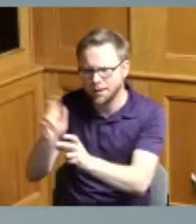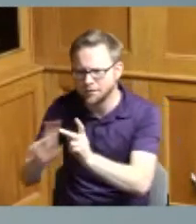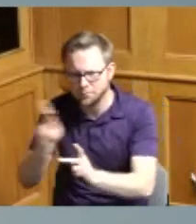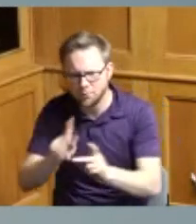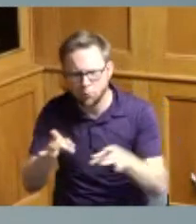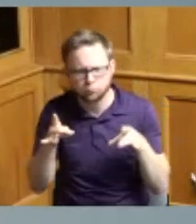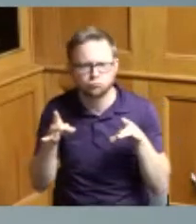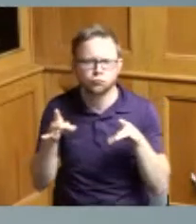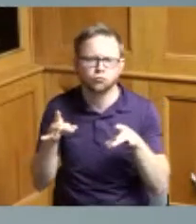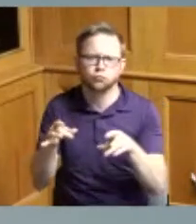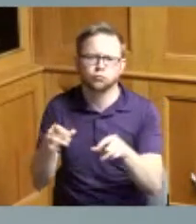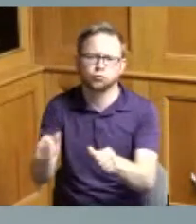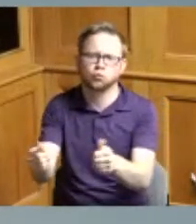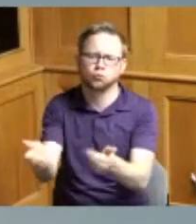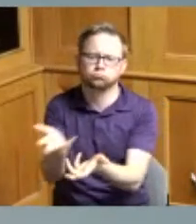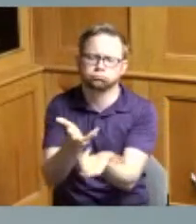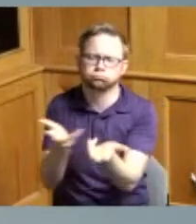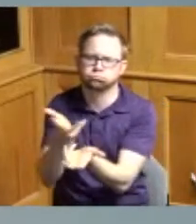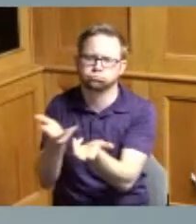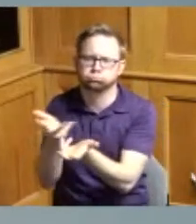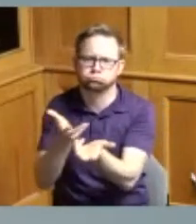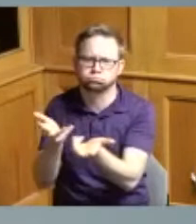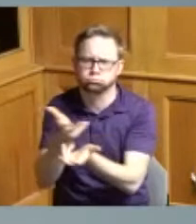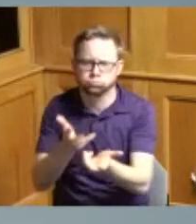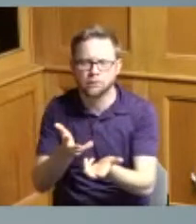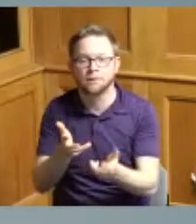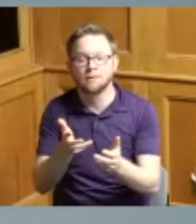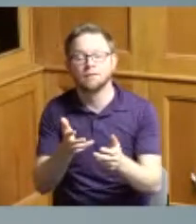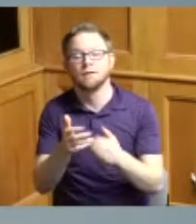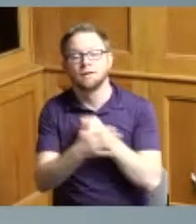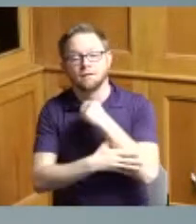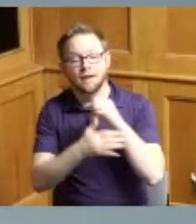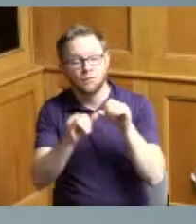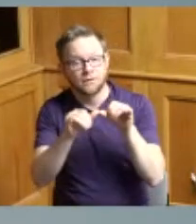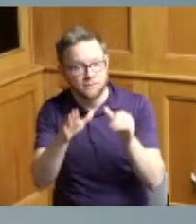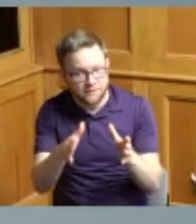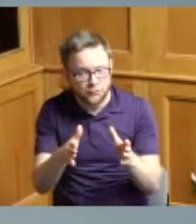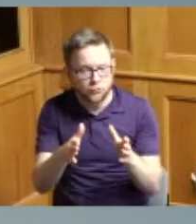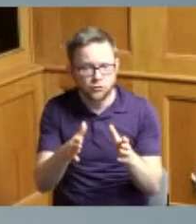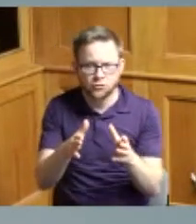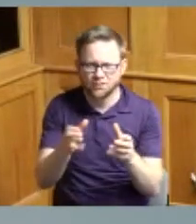with the Sheriff with snow emergencies the county engineer really seamless communication on this so